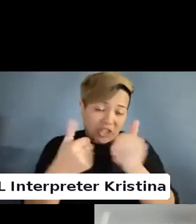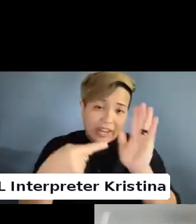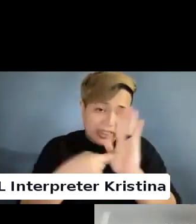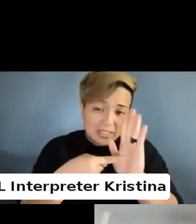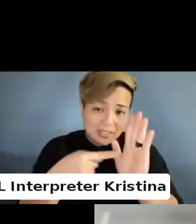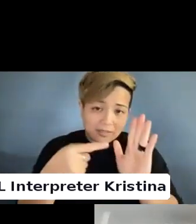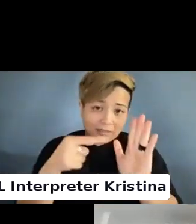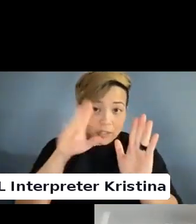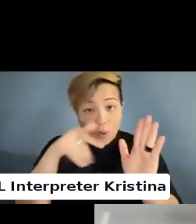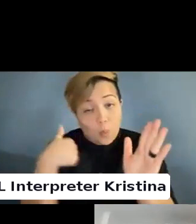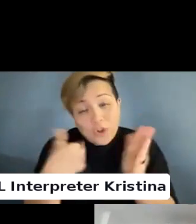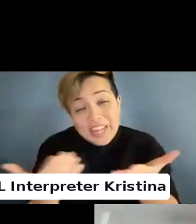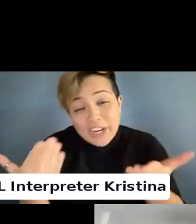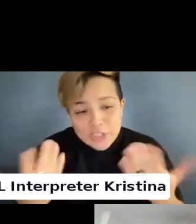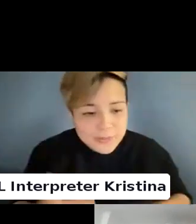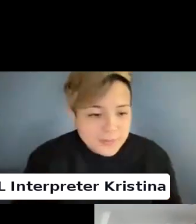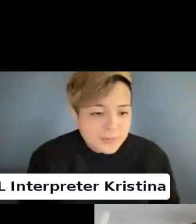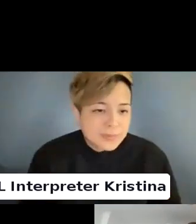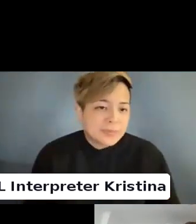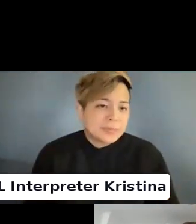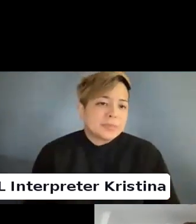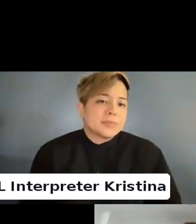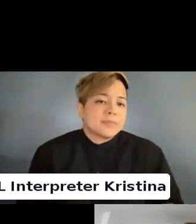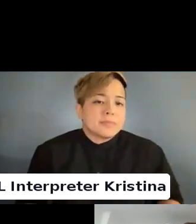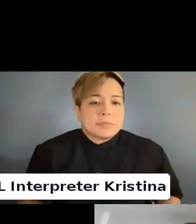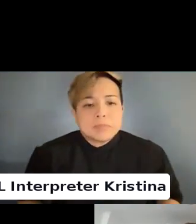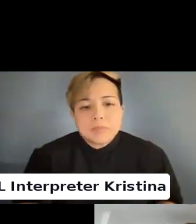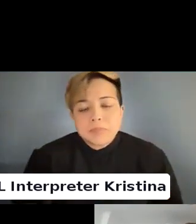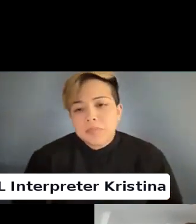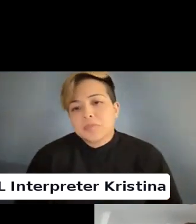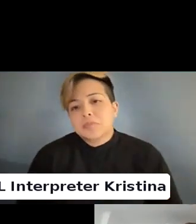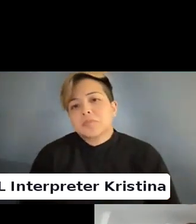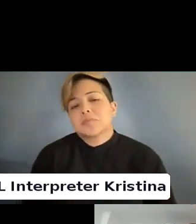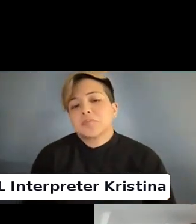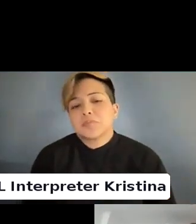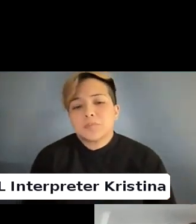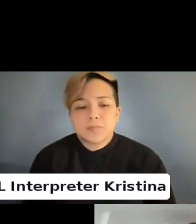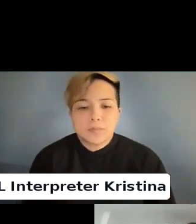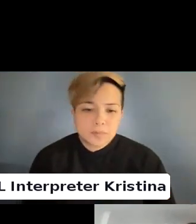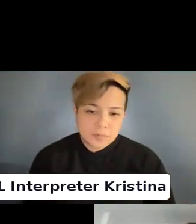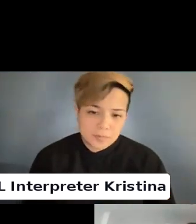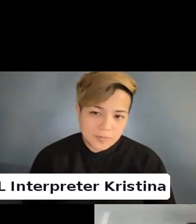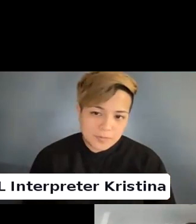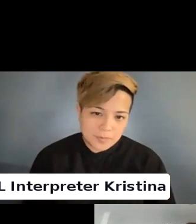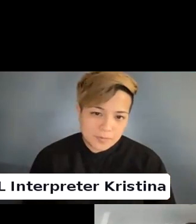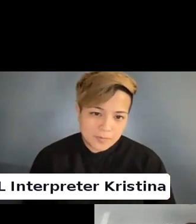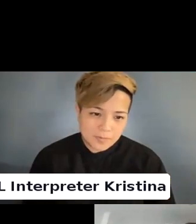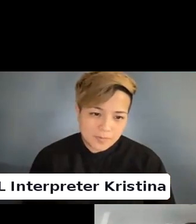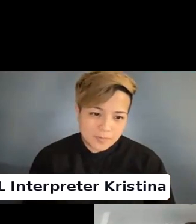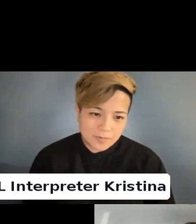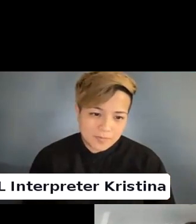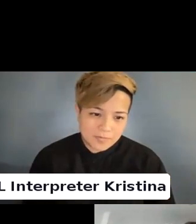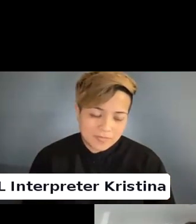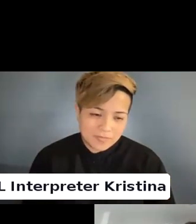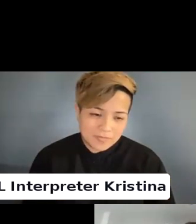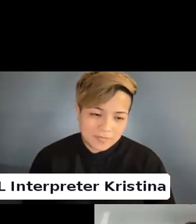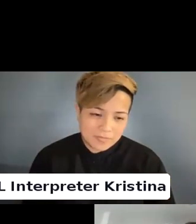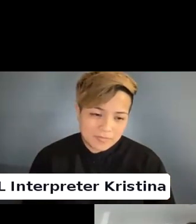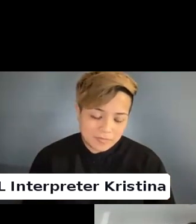We are here.